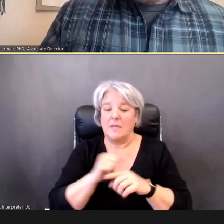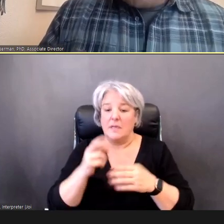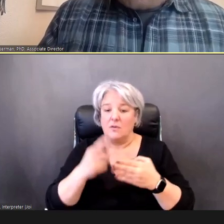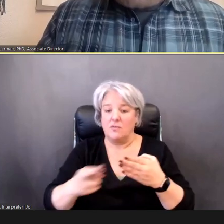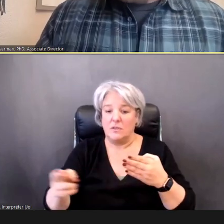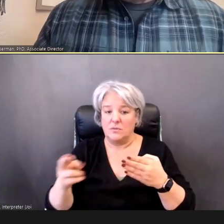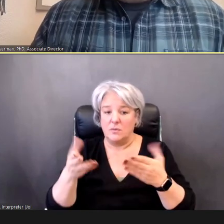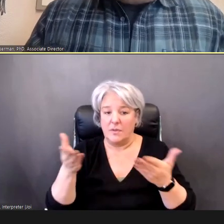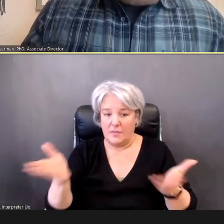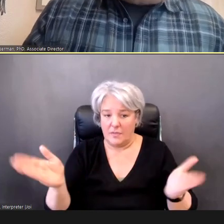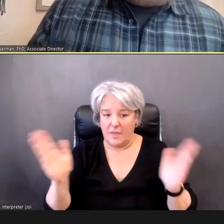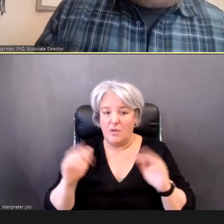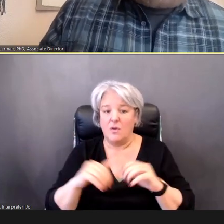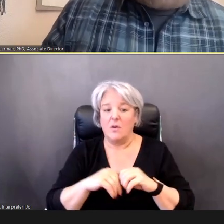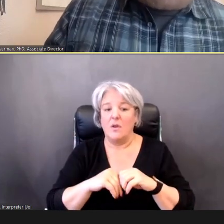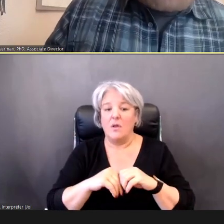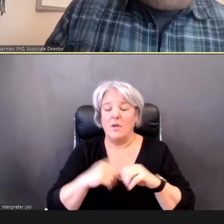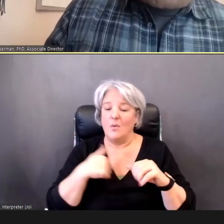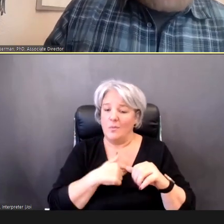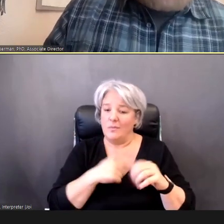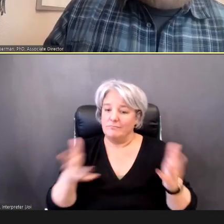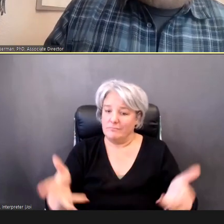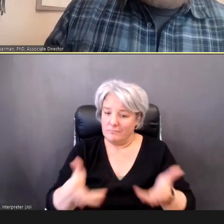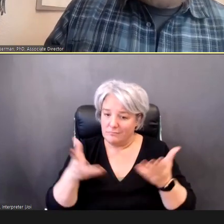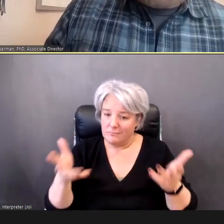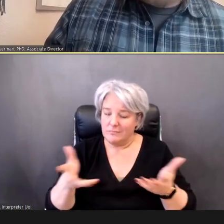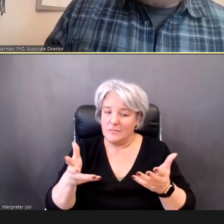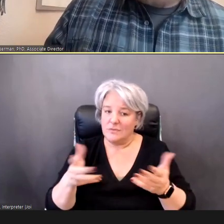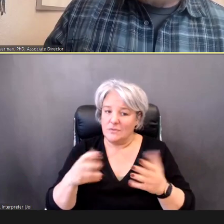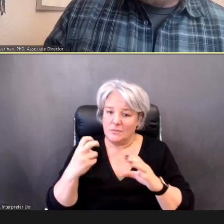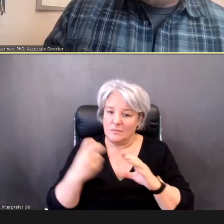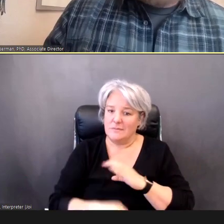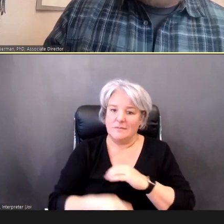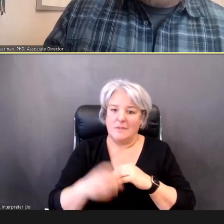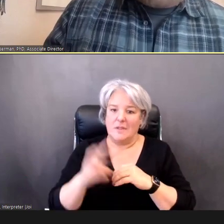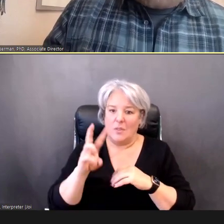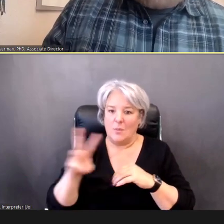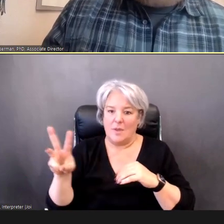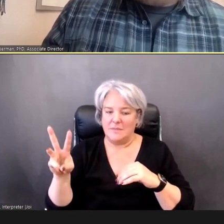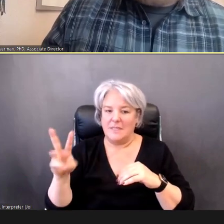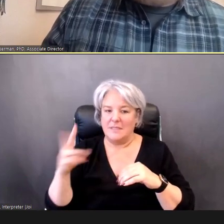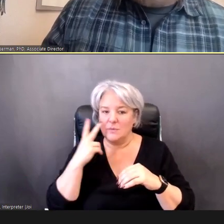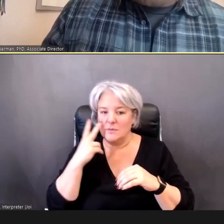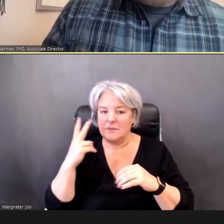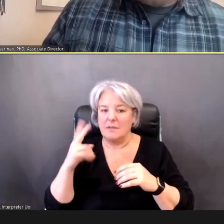take a dive into the Web site, to see what else is available, there,